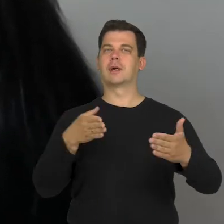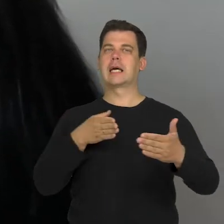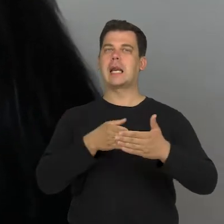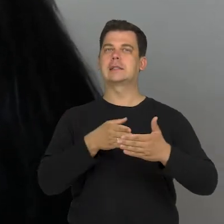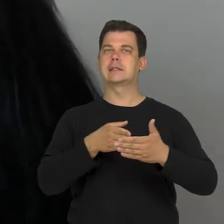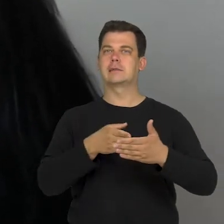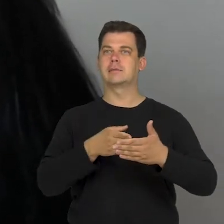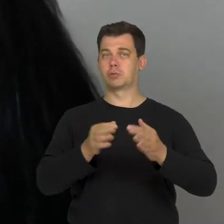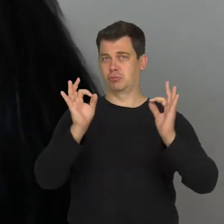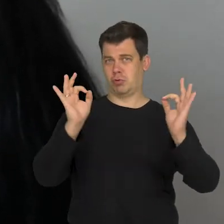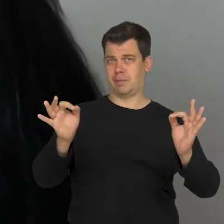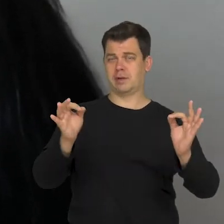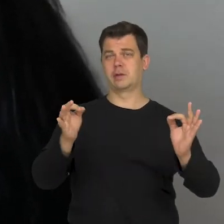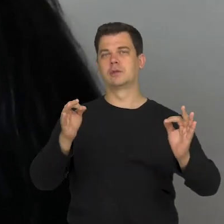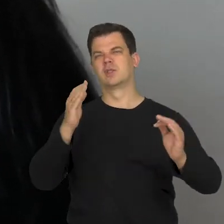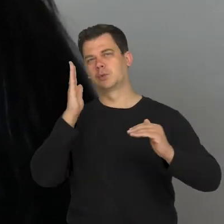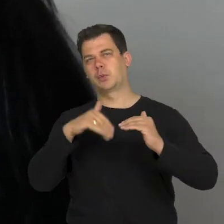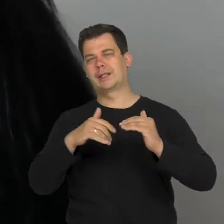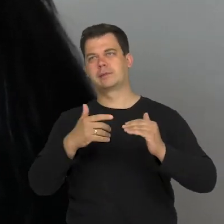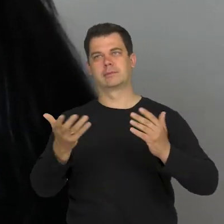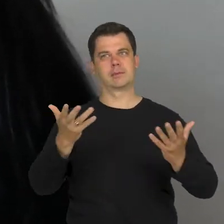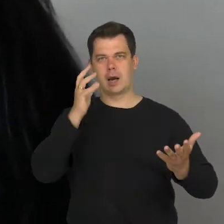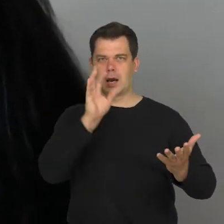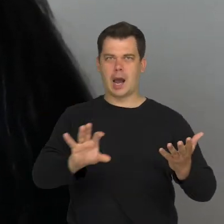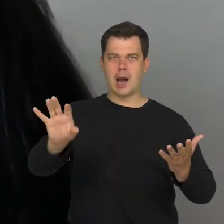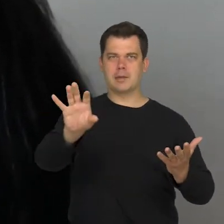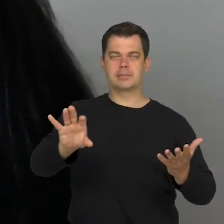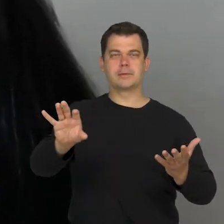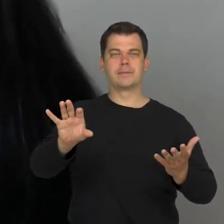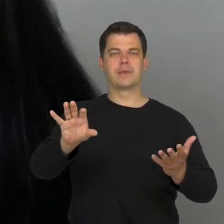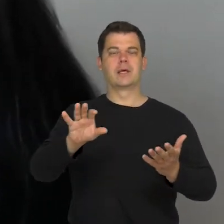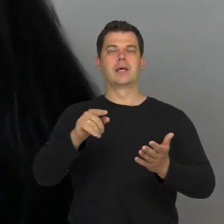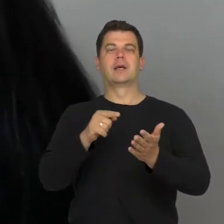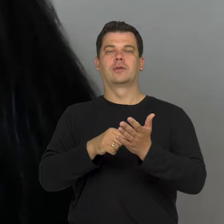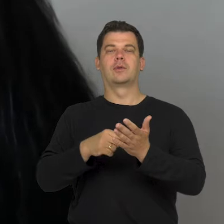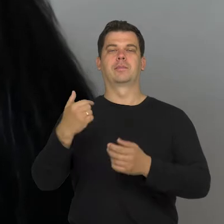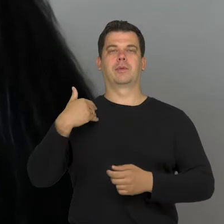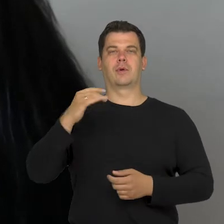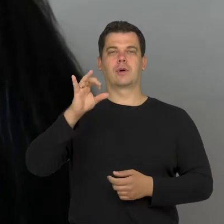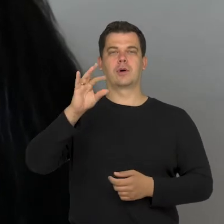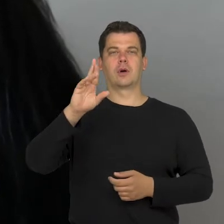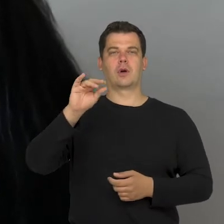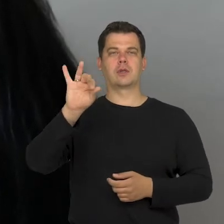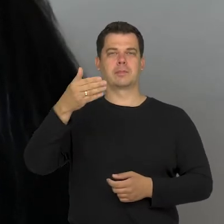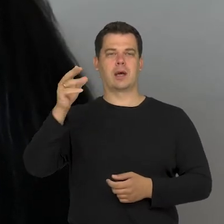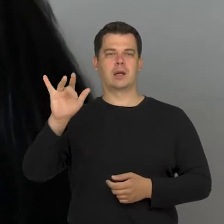for understanding staring. Following the thought of Rosemarie Garland-Thomson,